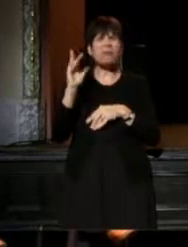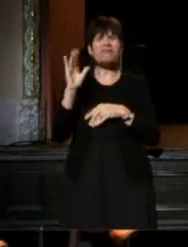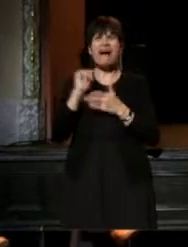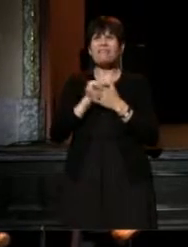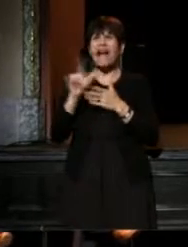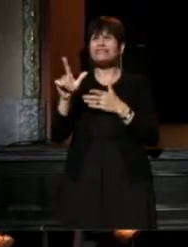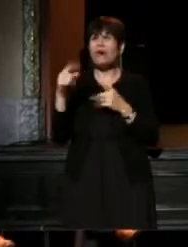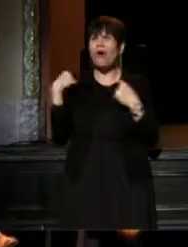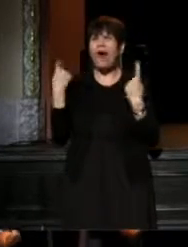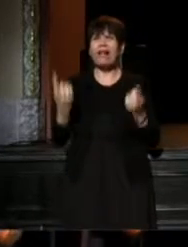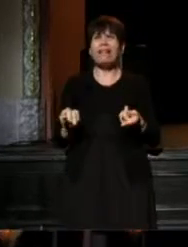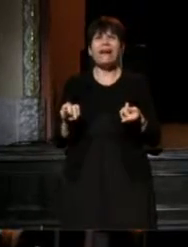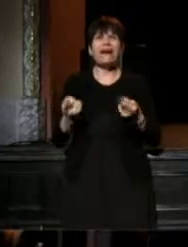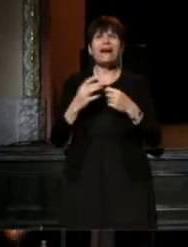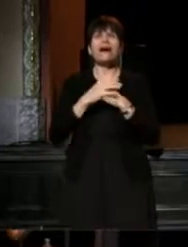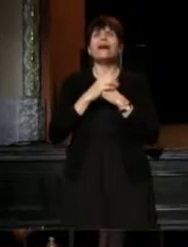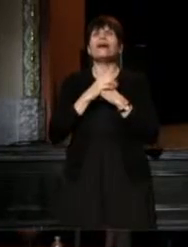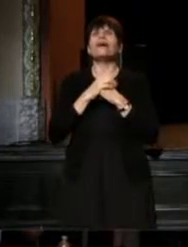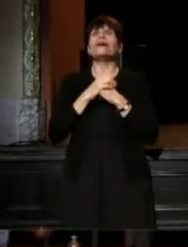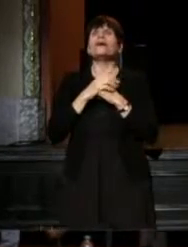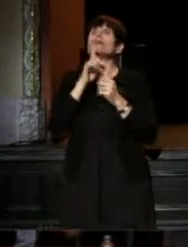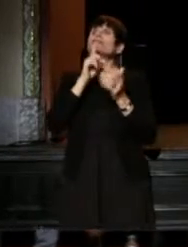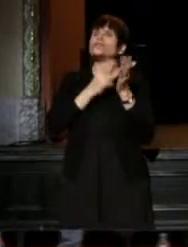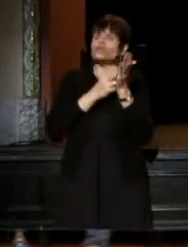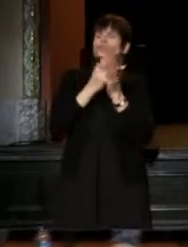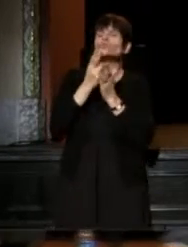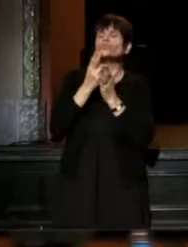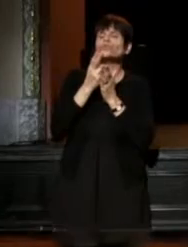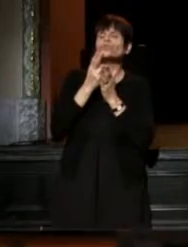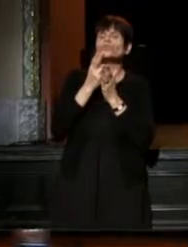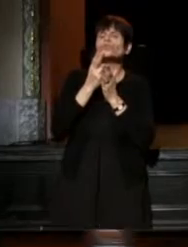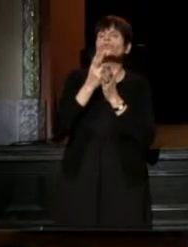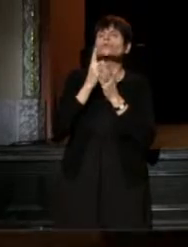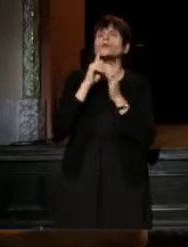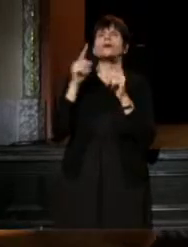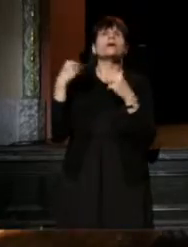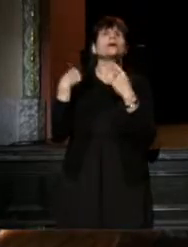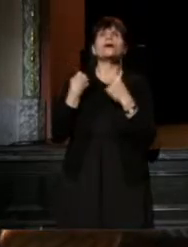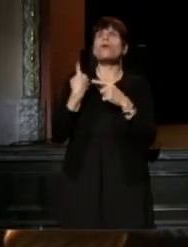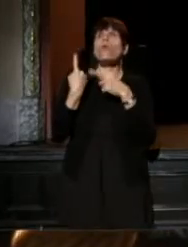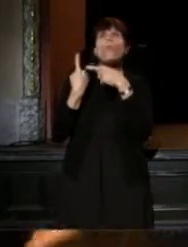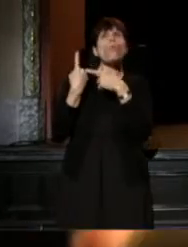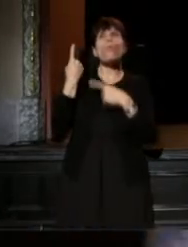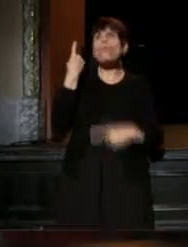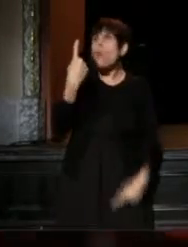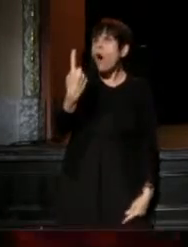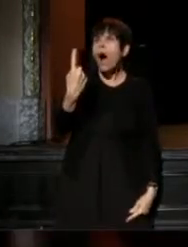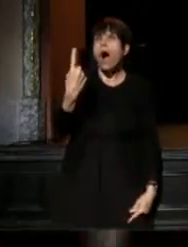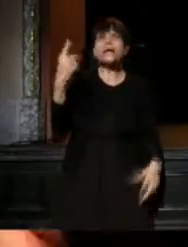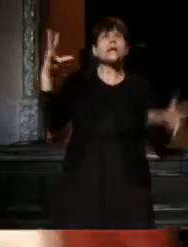But the truth is that there hasn't been one of them that I can remember